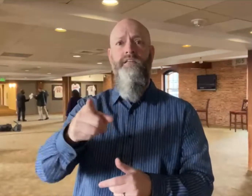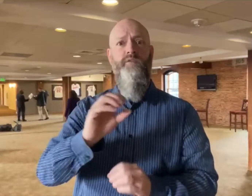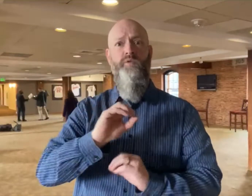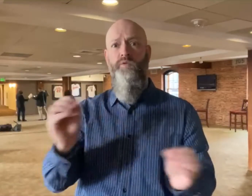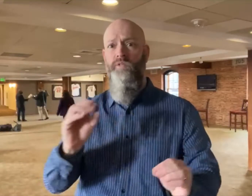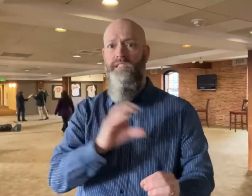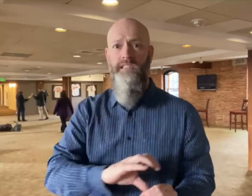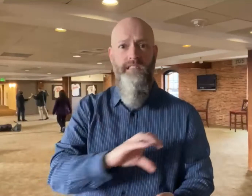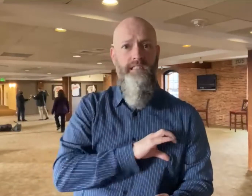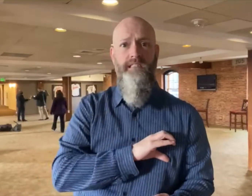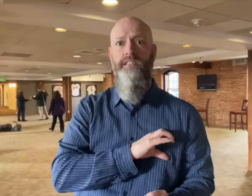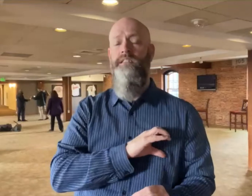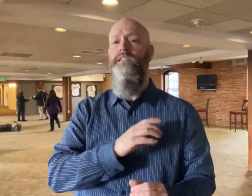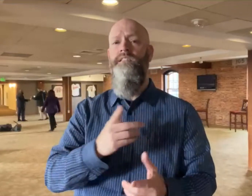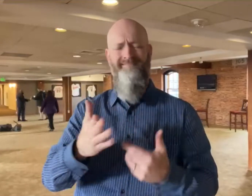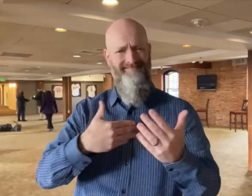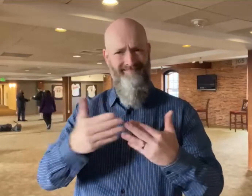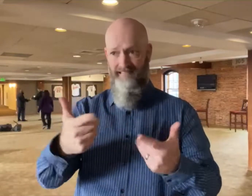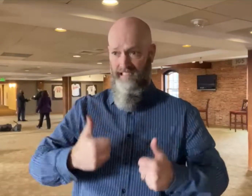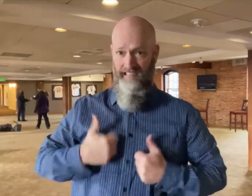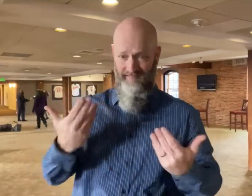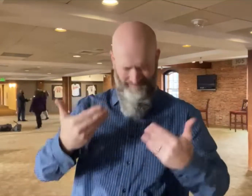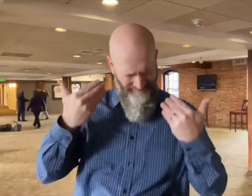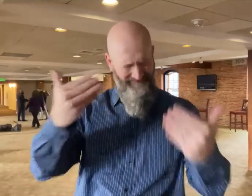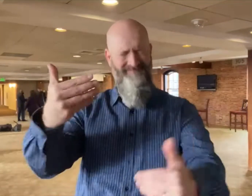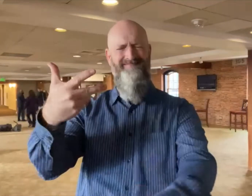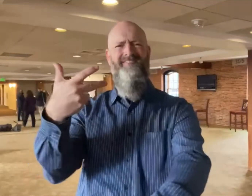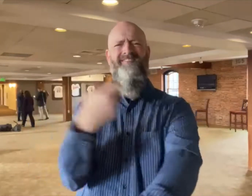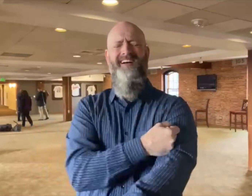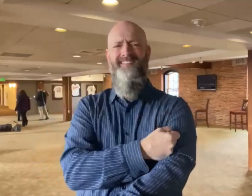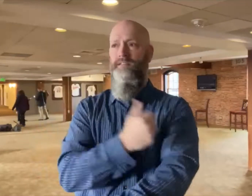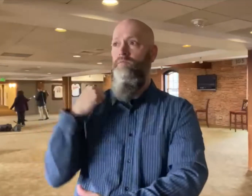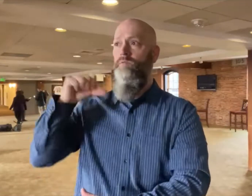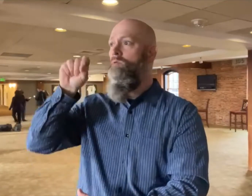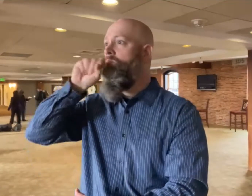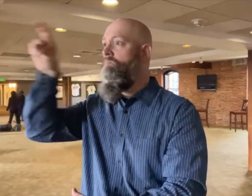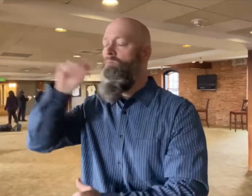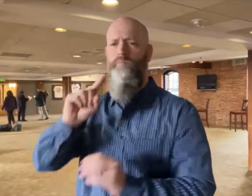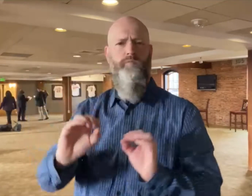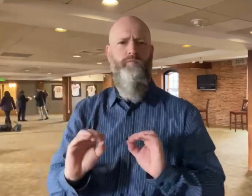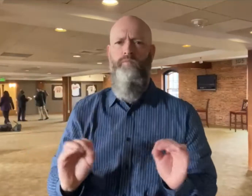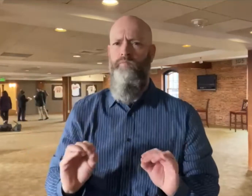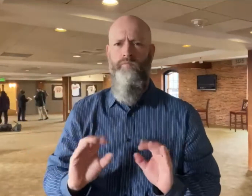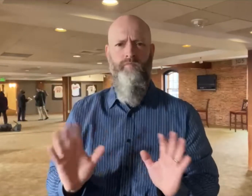Whether you are documented or undocumented, we're not going to ask you for any proof of citizenship. If you're a resident in Maryland, please get your vaccination. We will no report you.